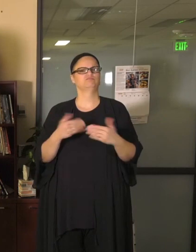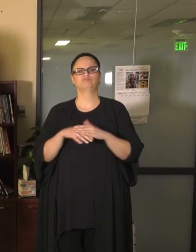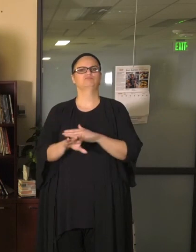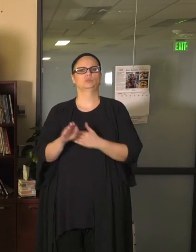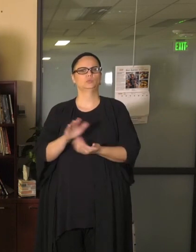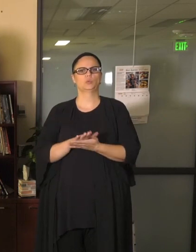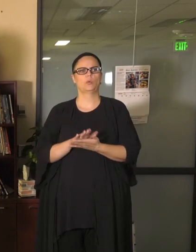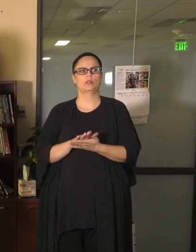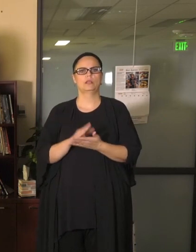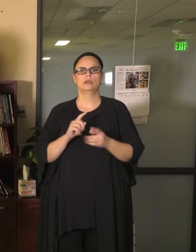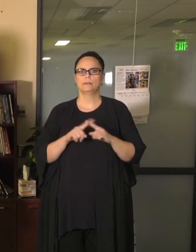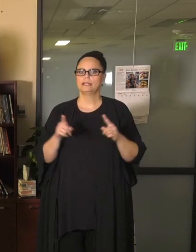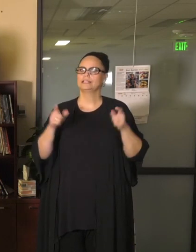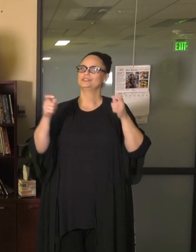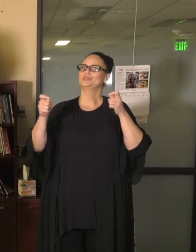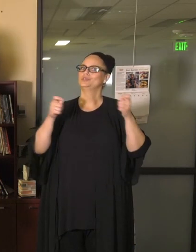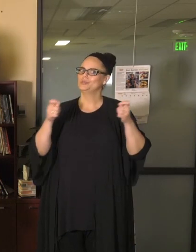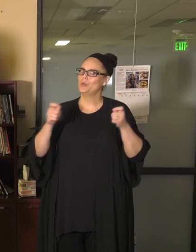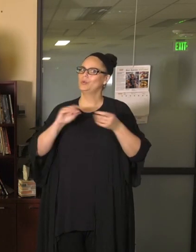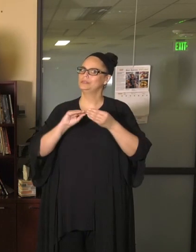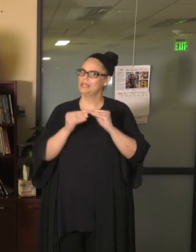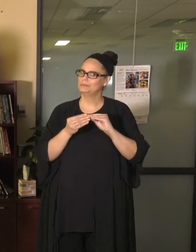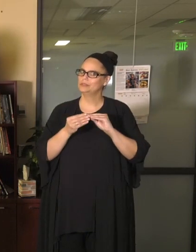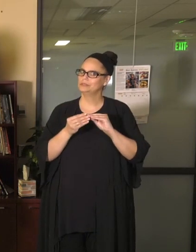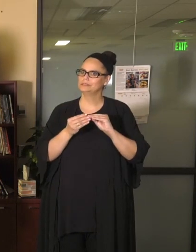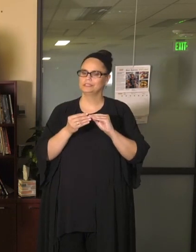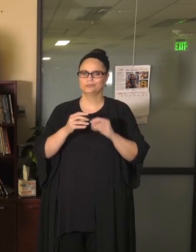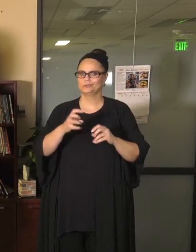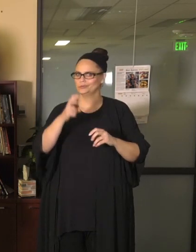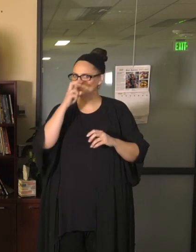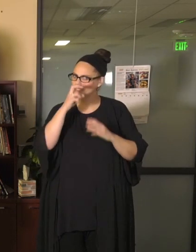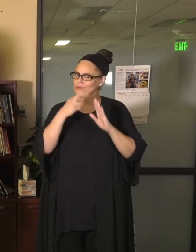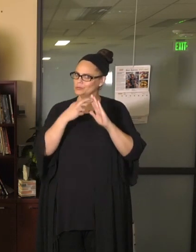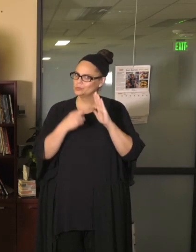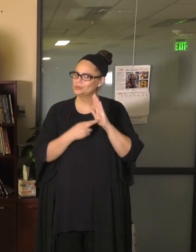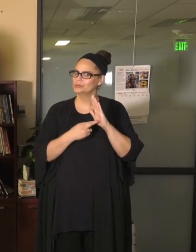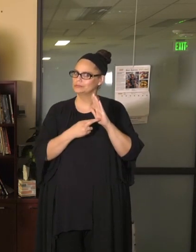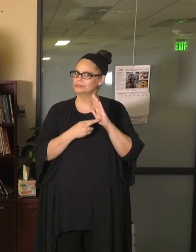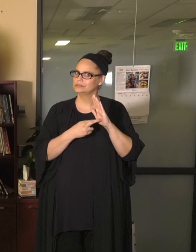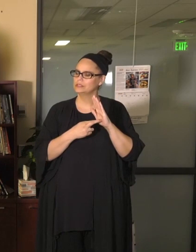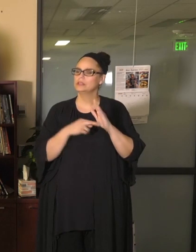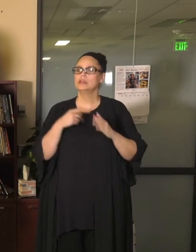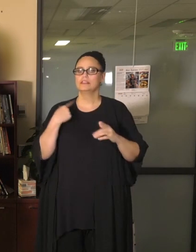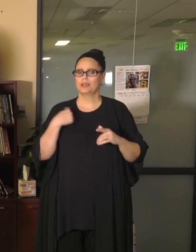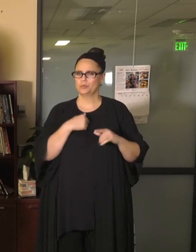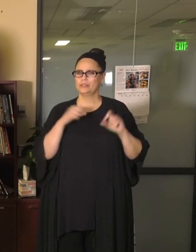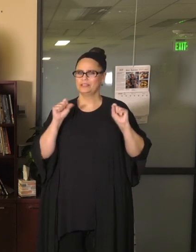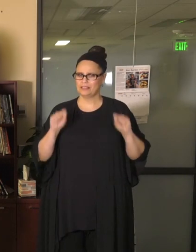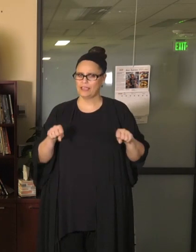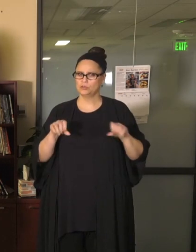numbers of students, with very tight logistics, where we're still able to do all of our distance learning and in